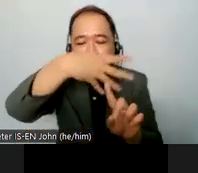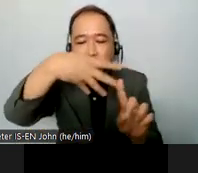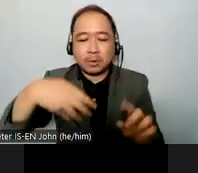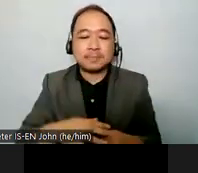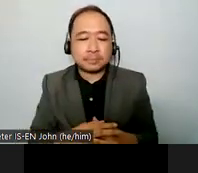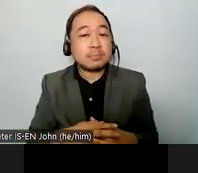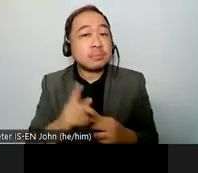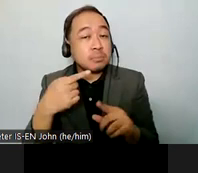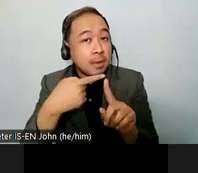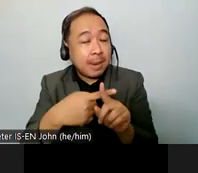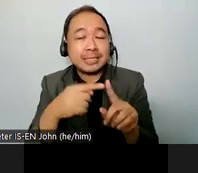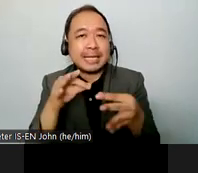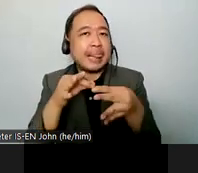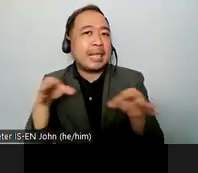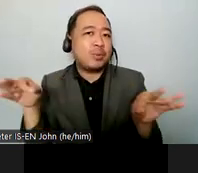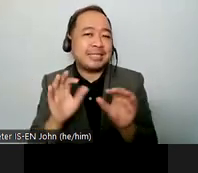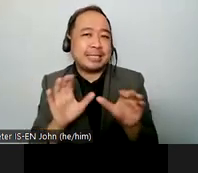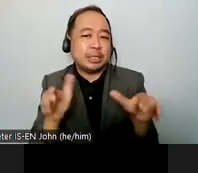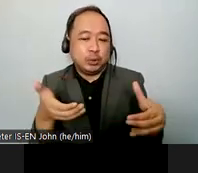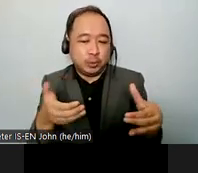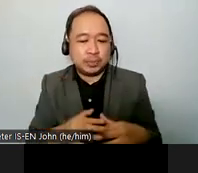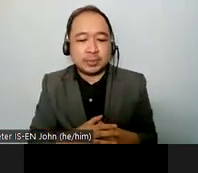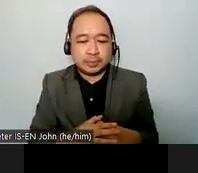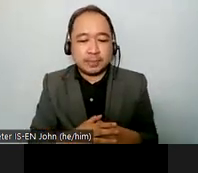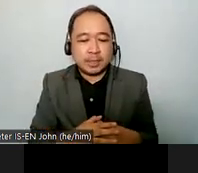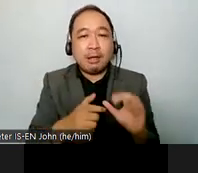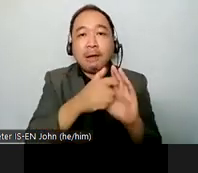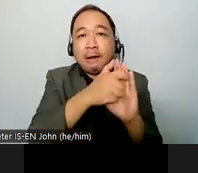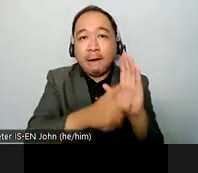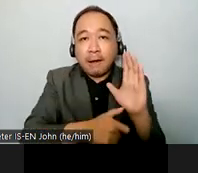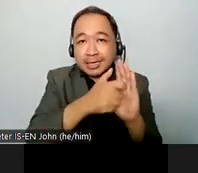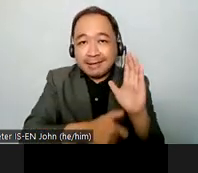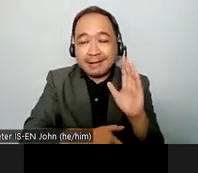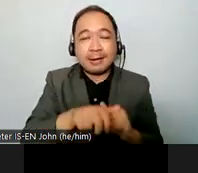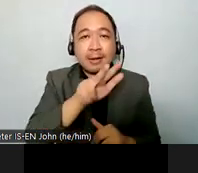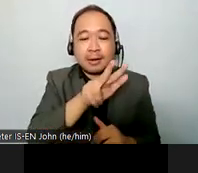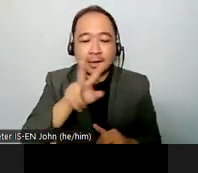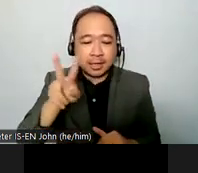this annual forum has always been a place for the global disability rights movement